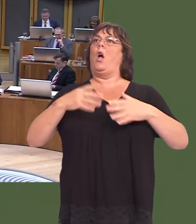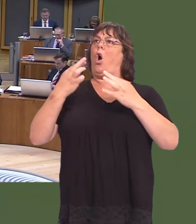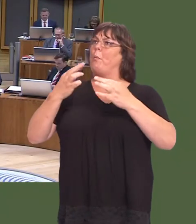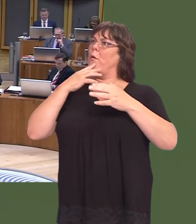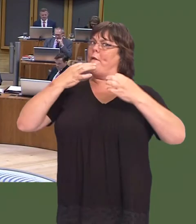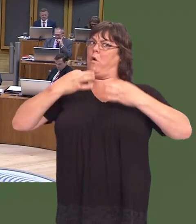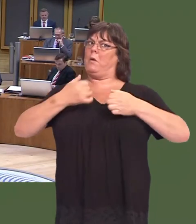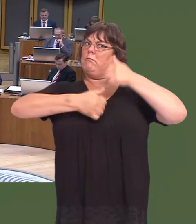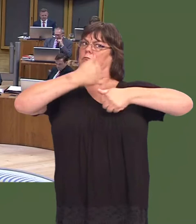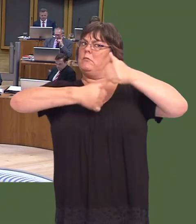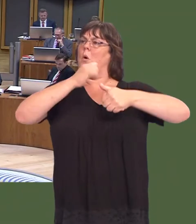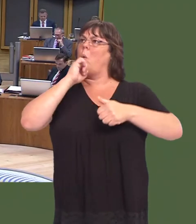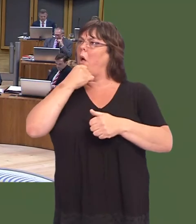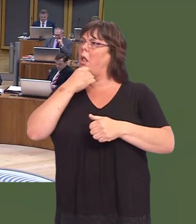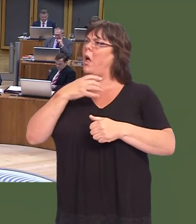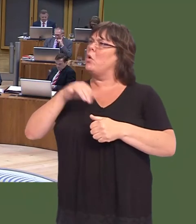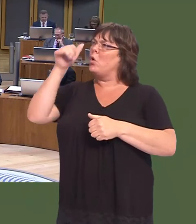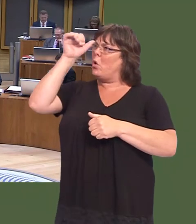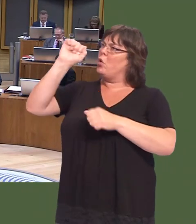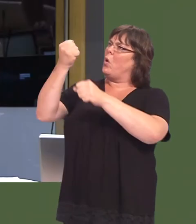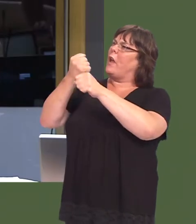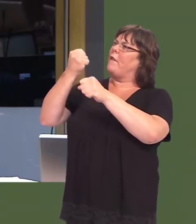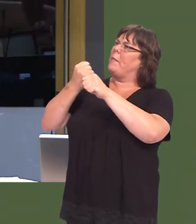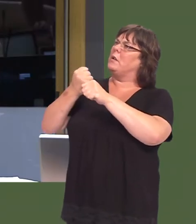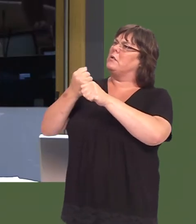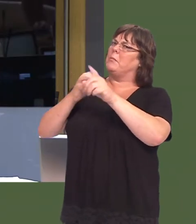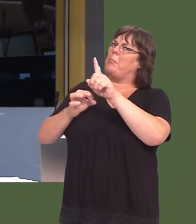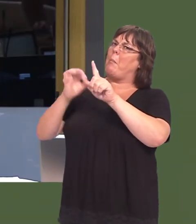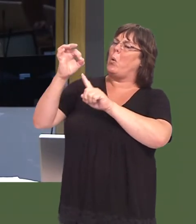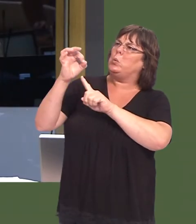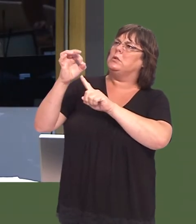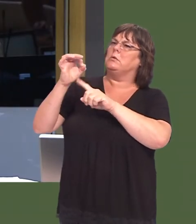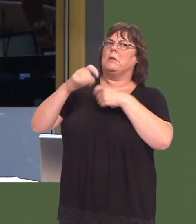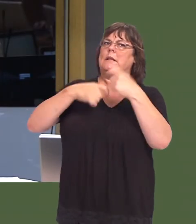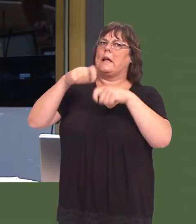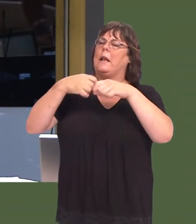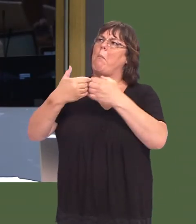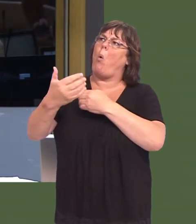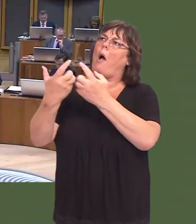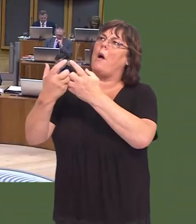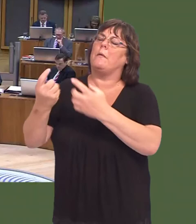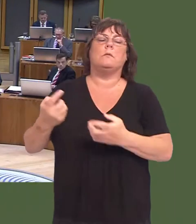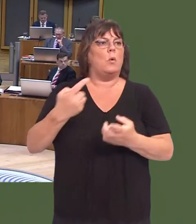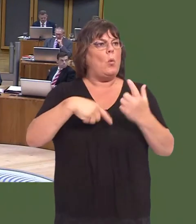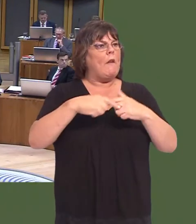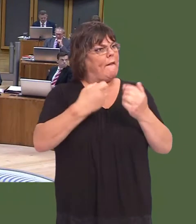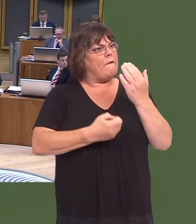I would just like to know: what is your Government doing to promote cycling more? Carwyn Jones: Weíve had events, of course, being held in Wales.